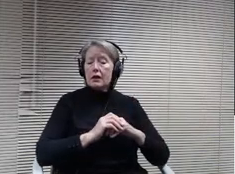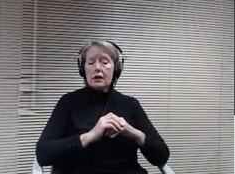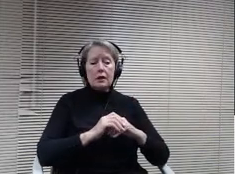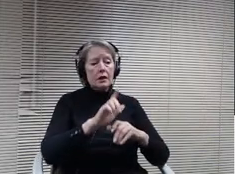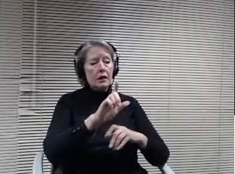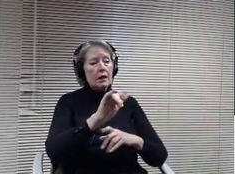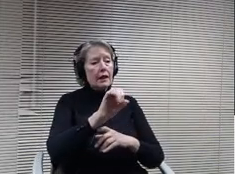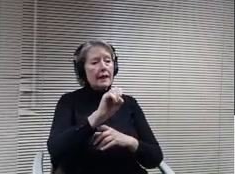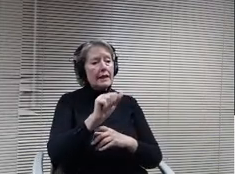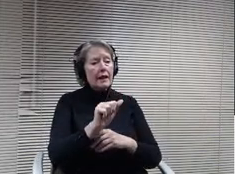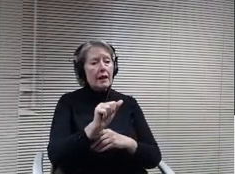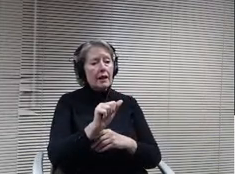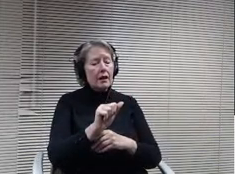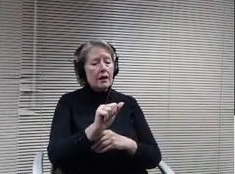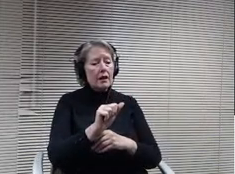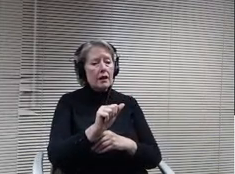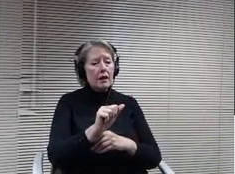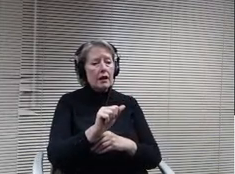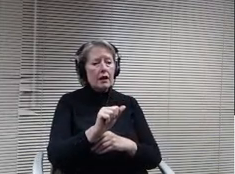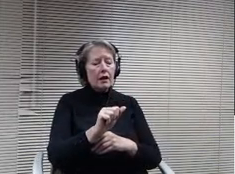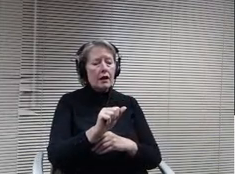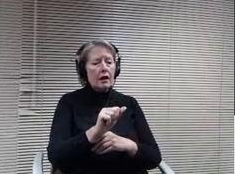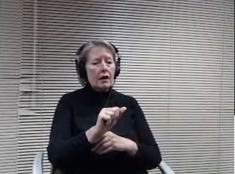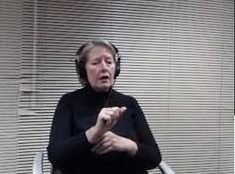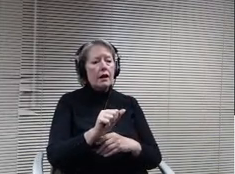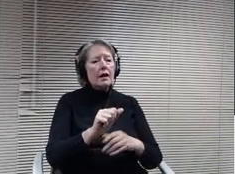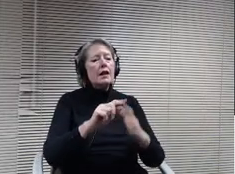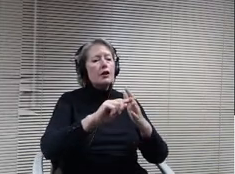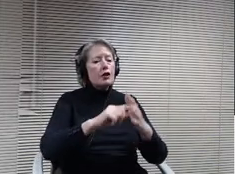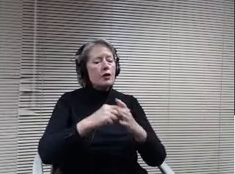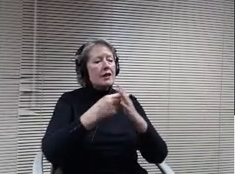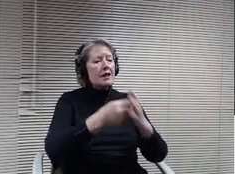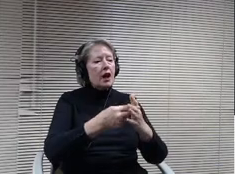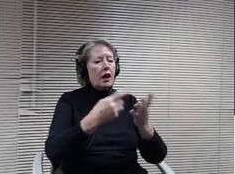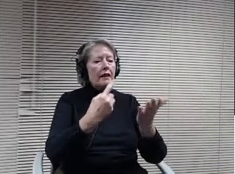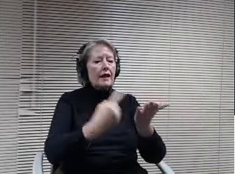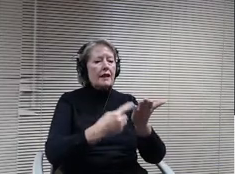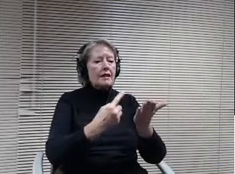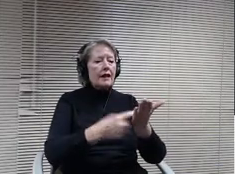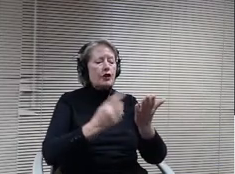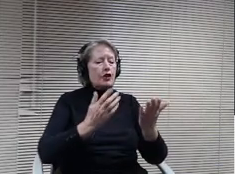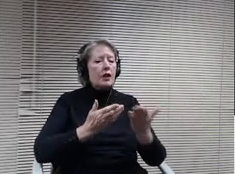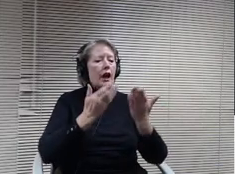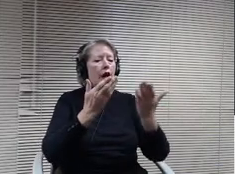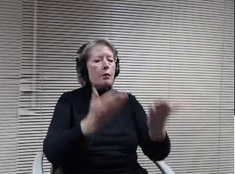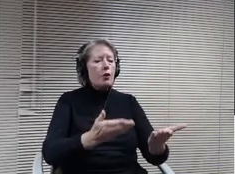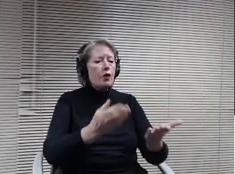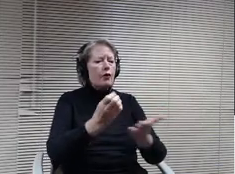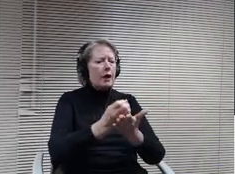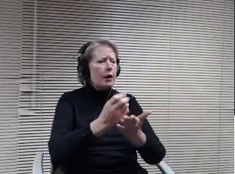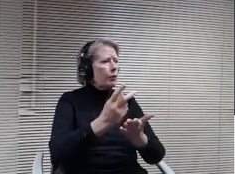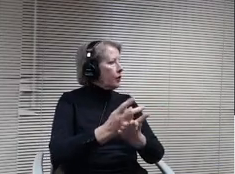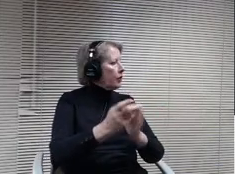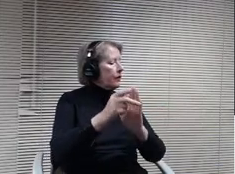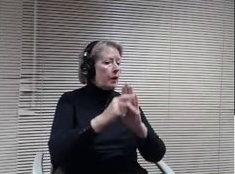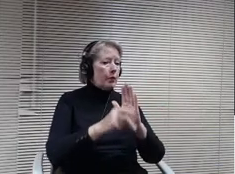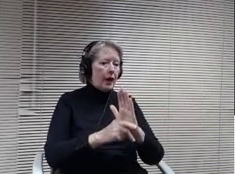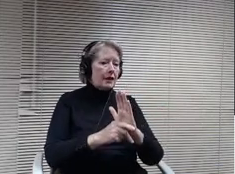to get the discussion going, I would like to make a motion that we approve the policy as presented in the clean copy with the edits to the illustration.